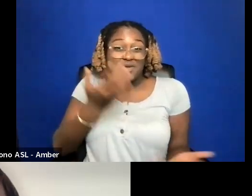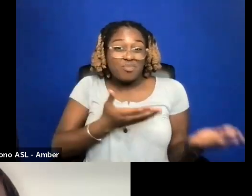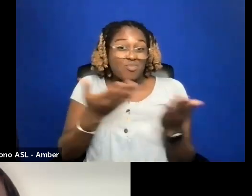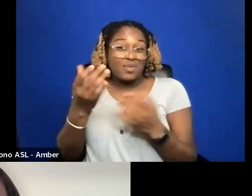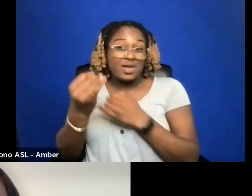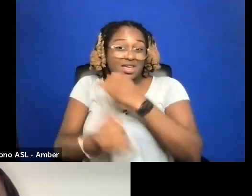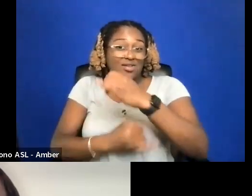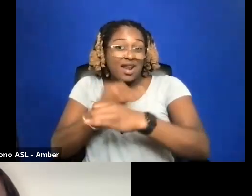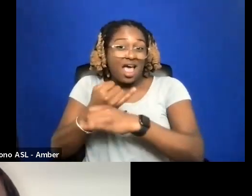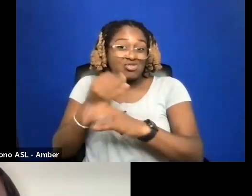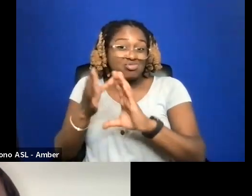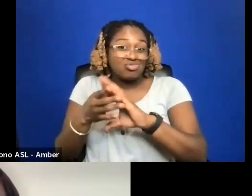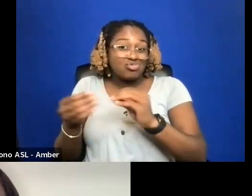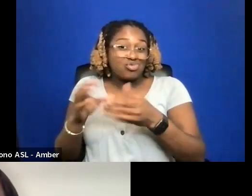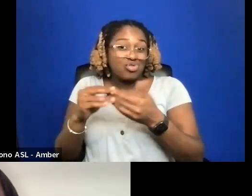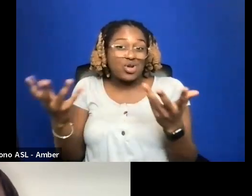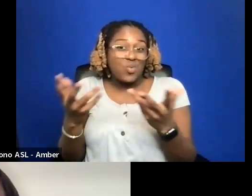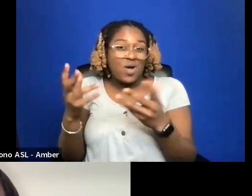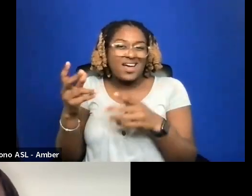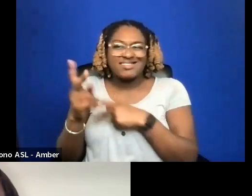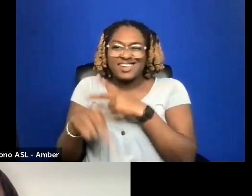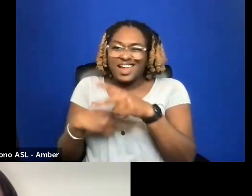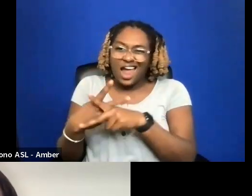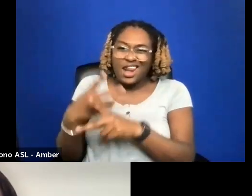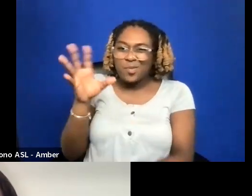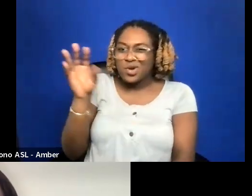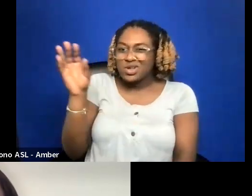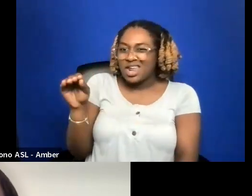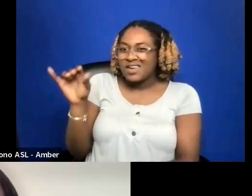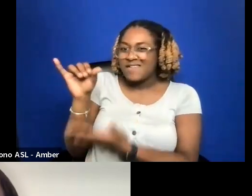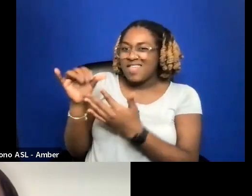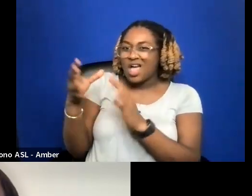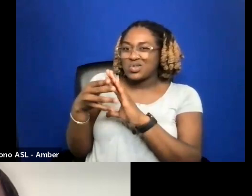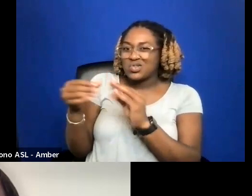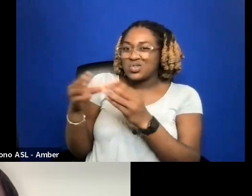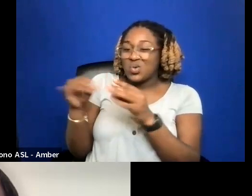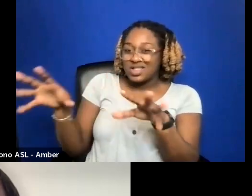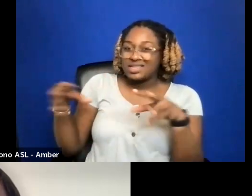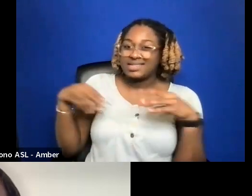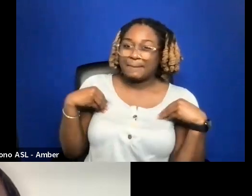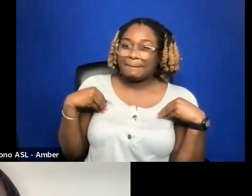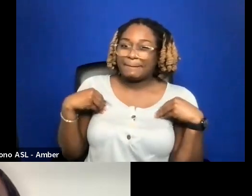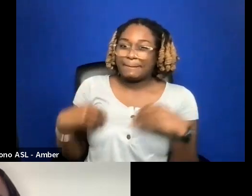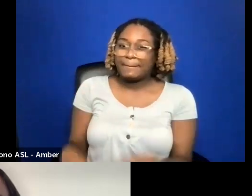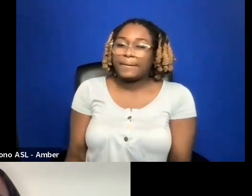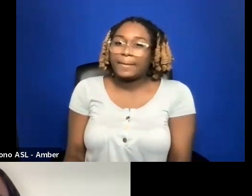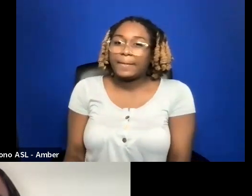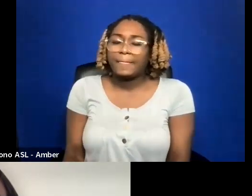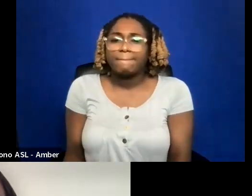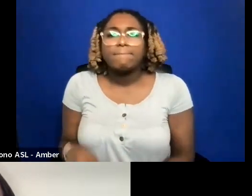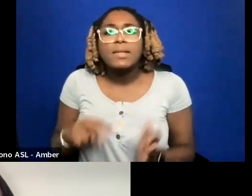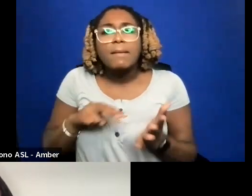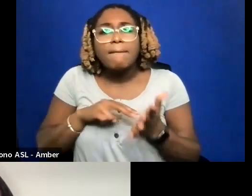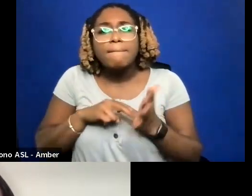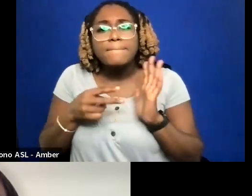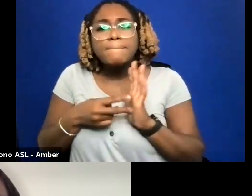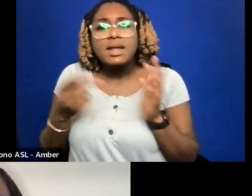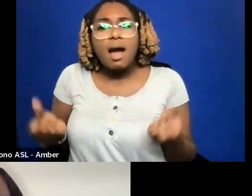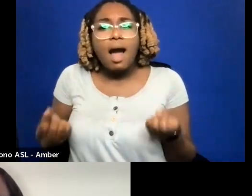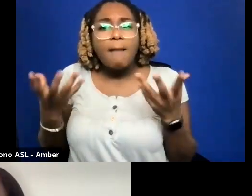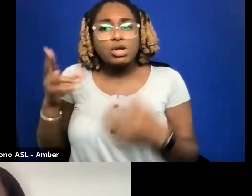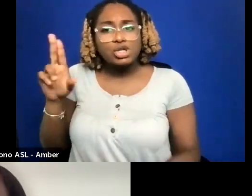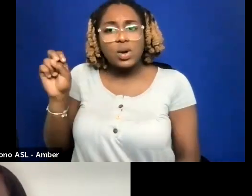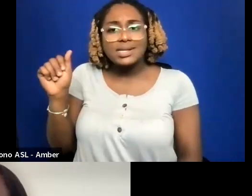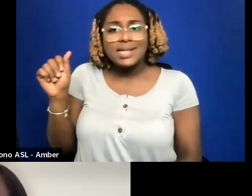WHAT KIND OF PERCENTAGE OF THOSE STORIES THEY TAKE ON?